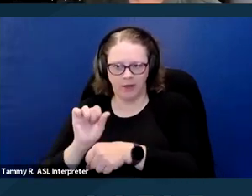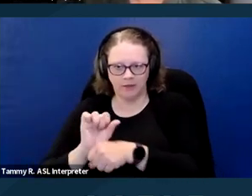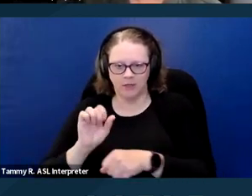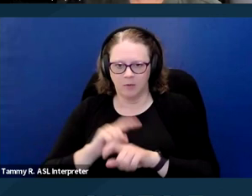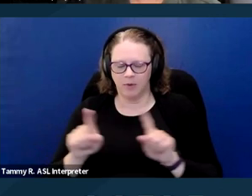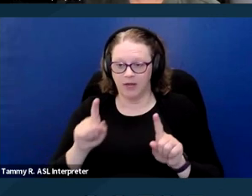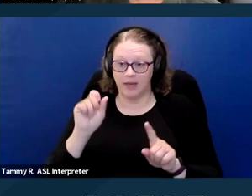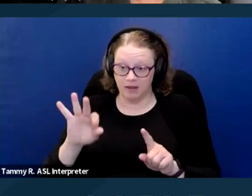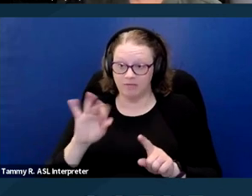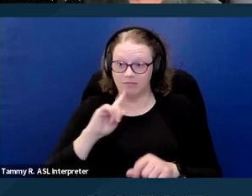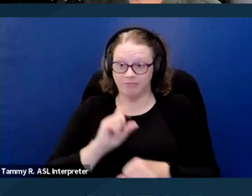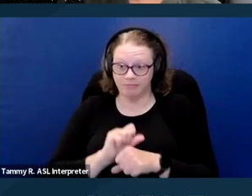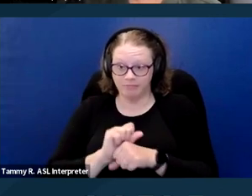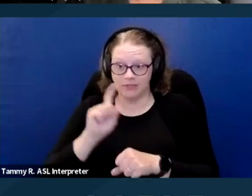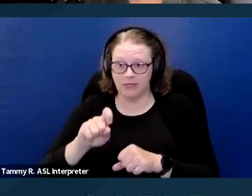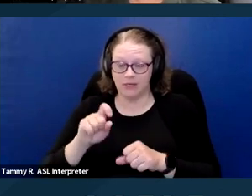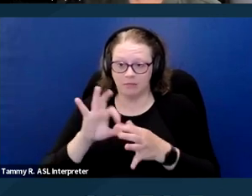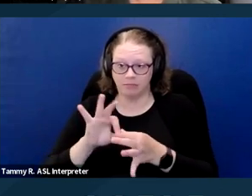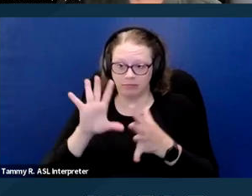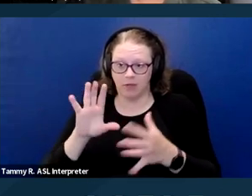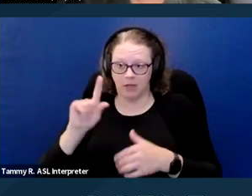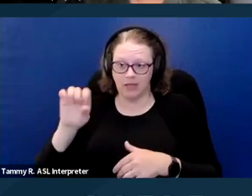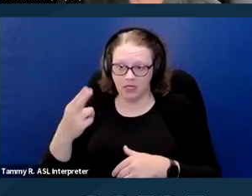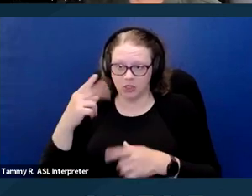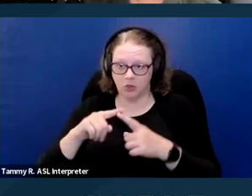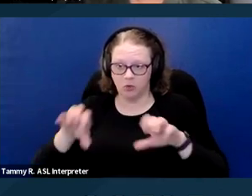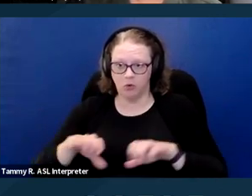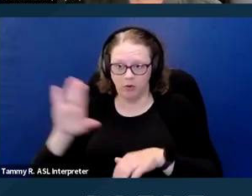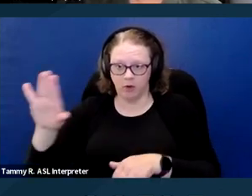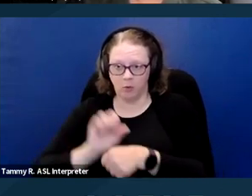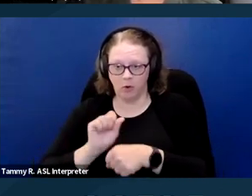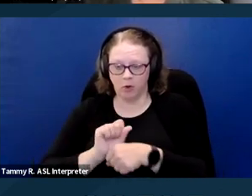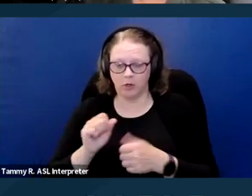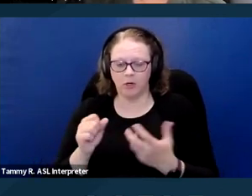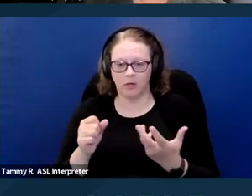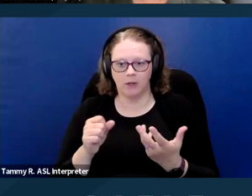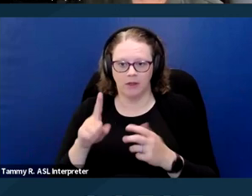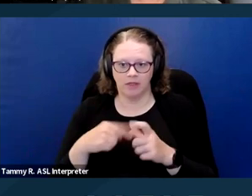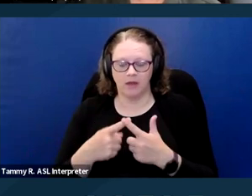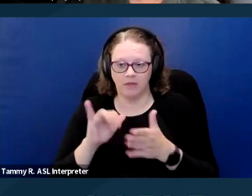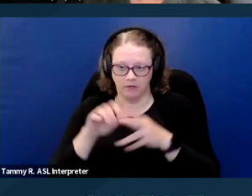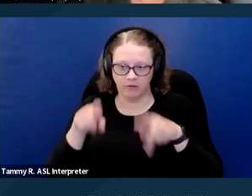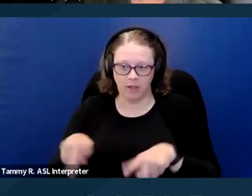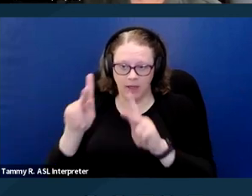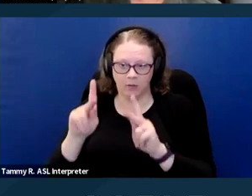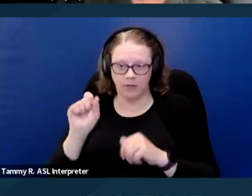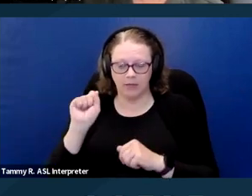to provide a certain work or task, that is allowed so long as they're otherwise